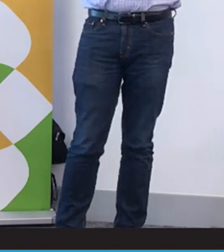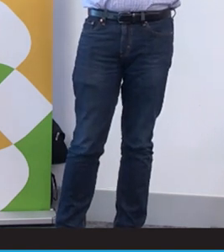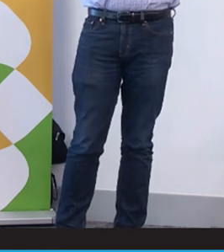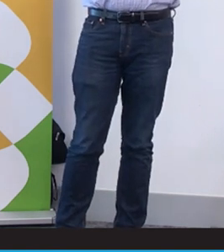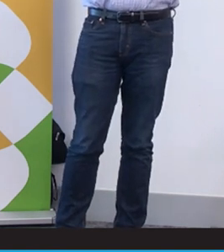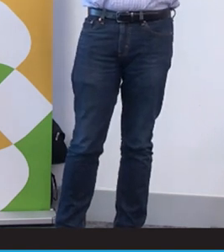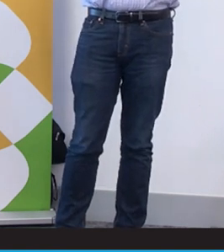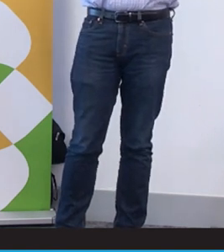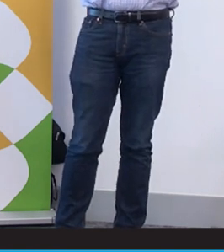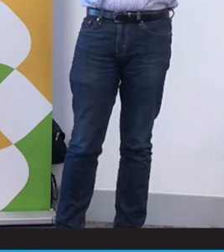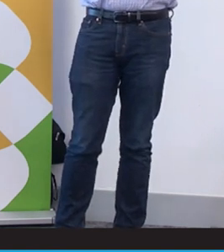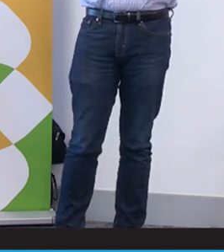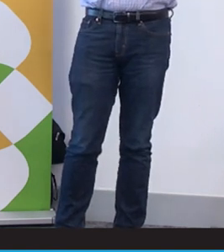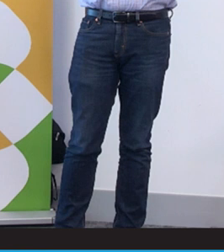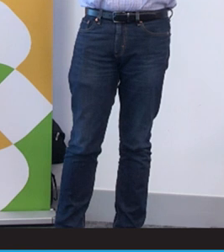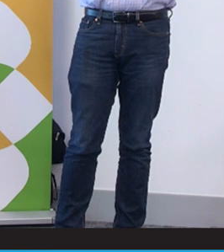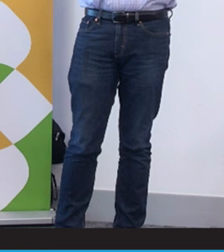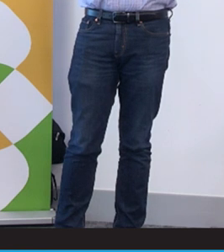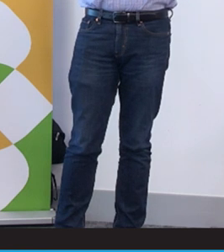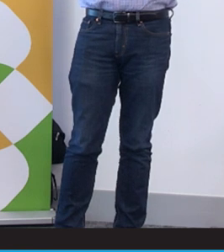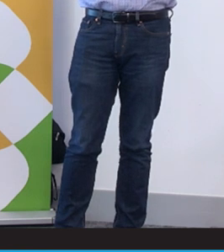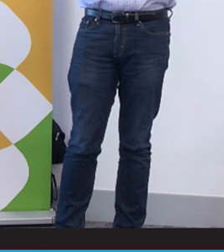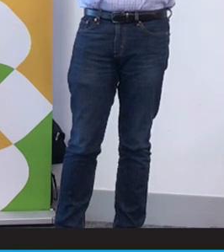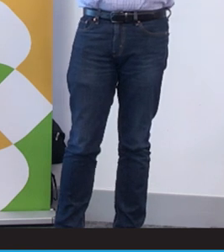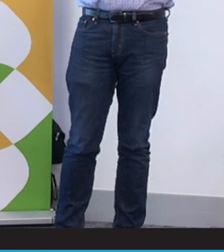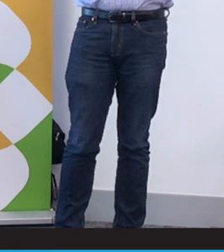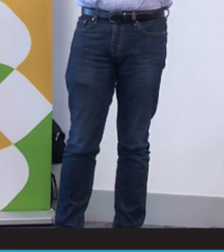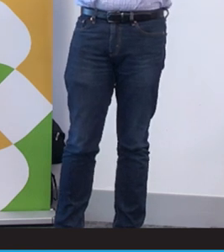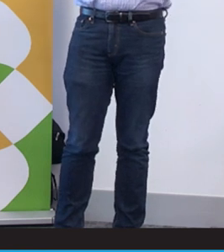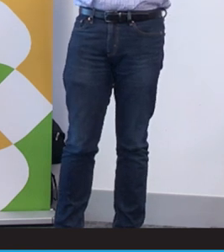all of those things. There's a real lack of that. It's also very fragmented,